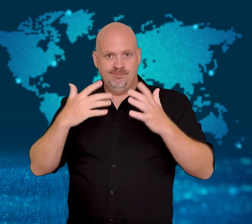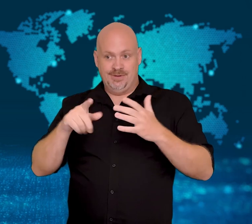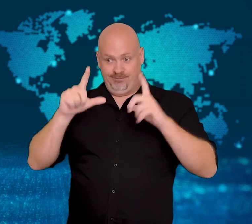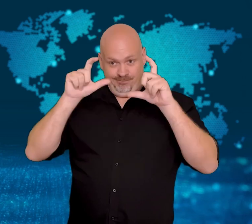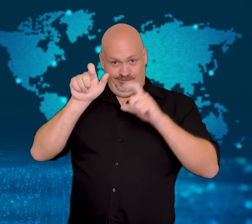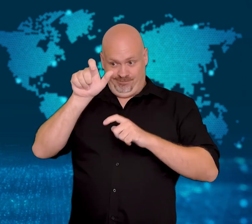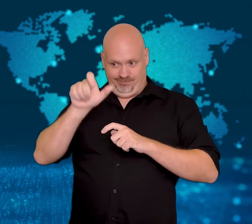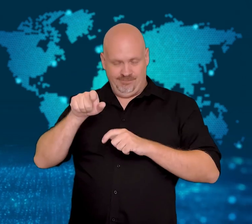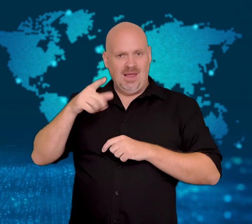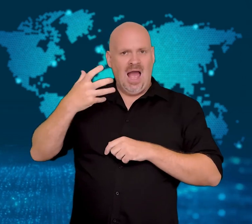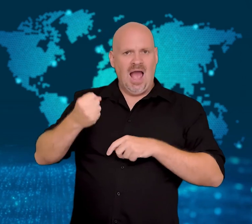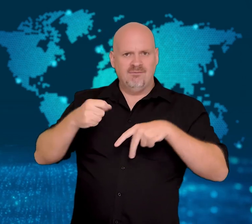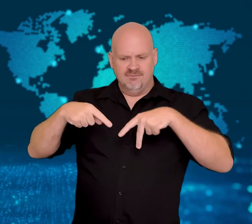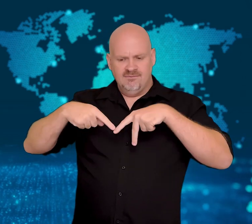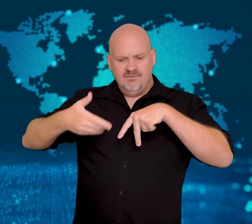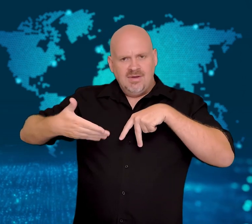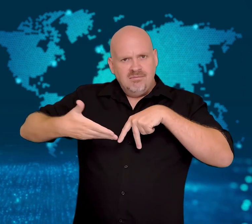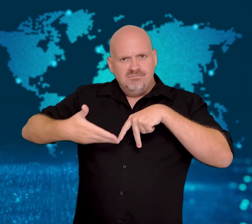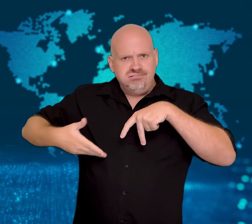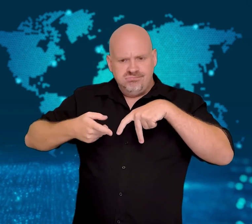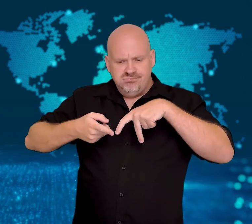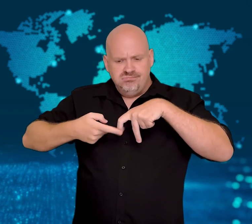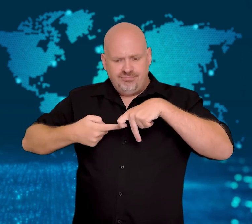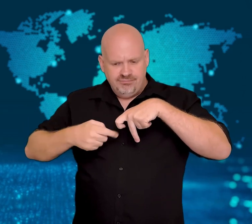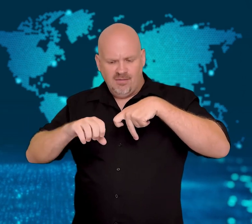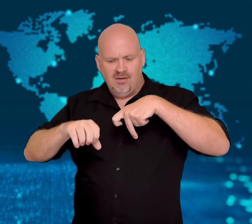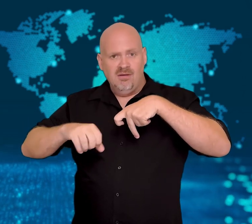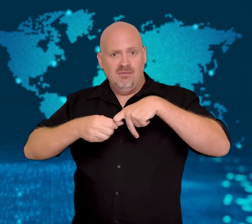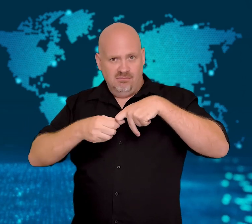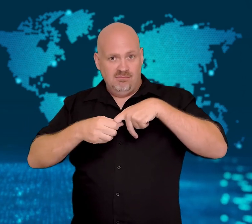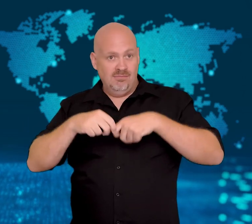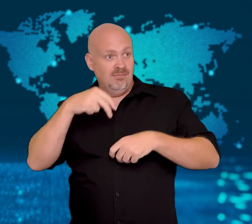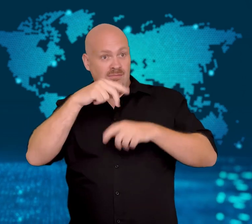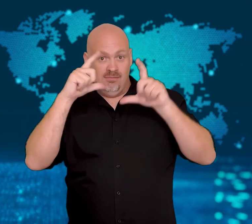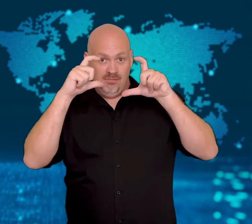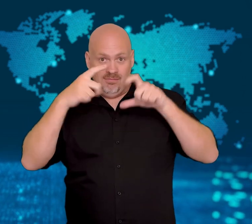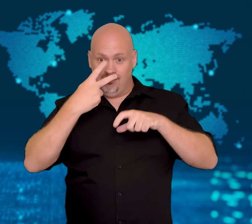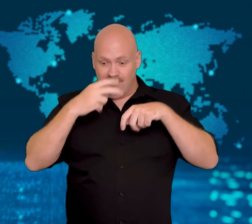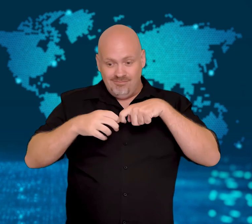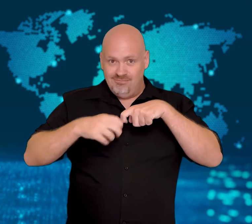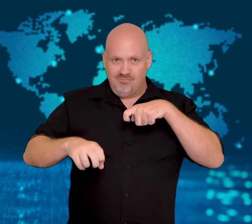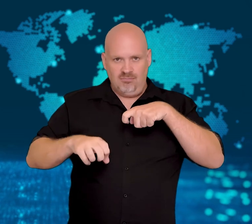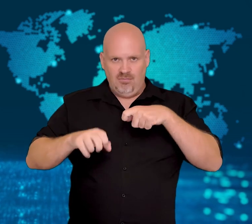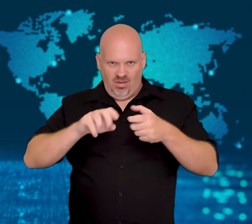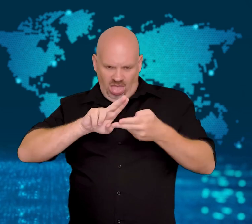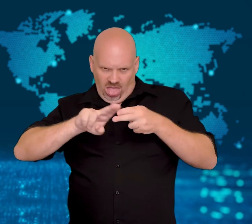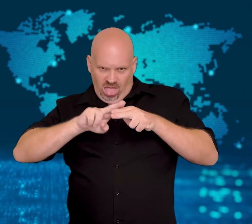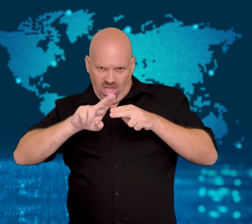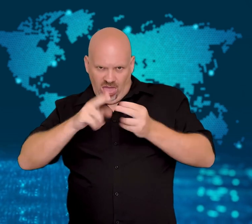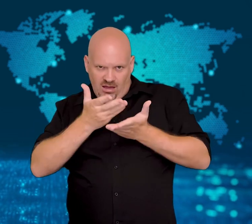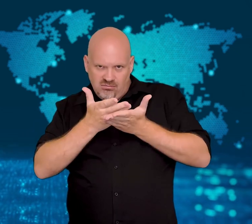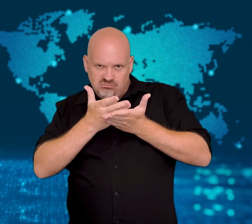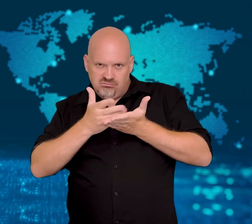her prosthetic leg without her permission.